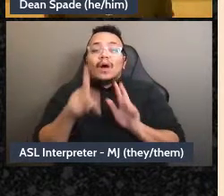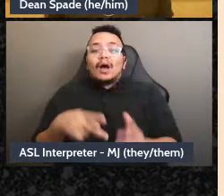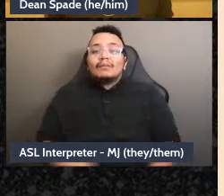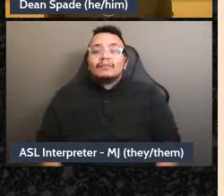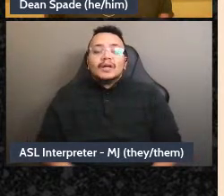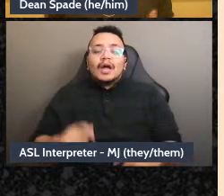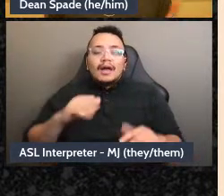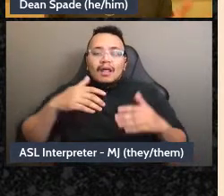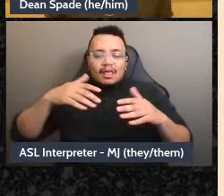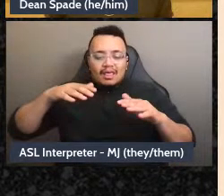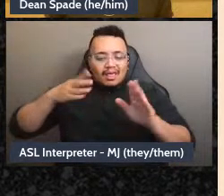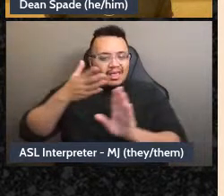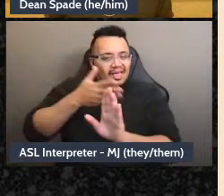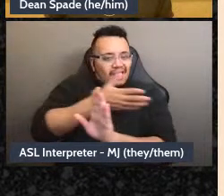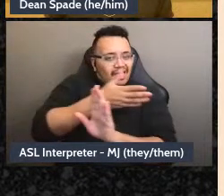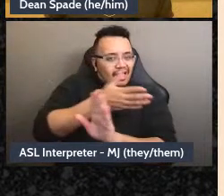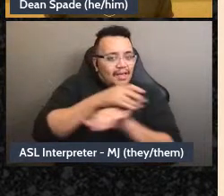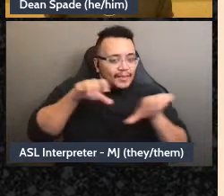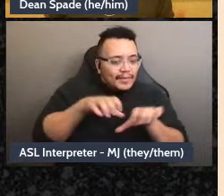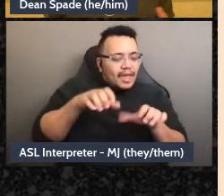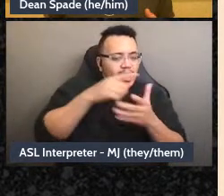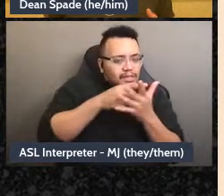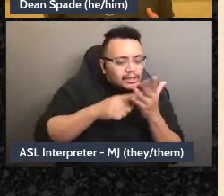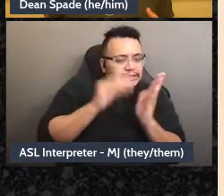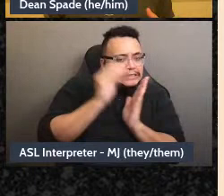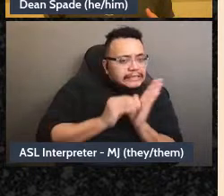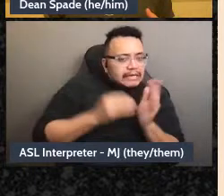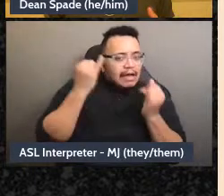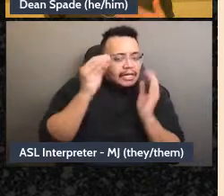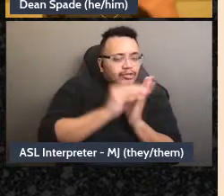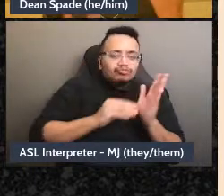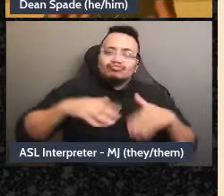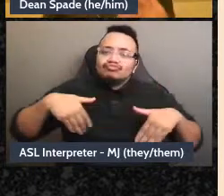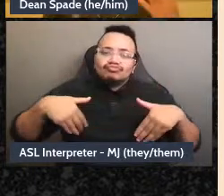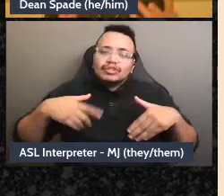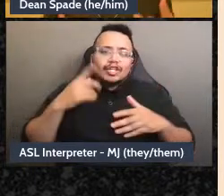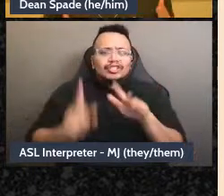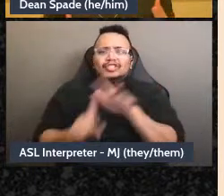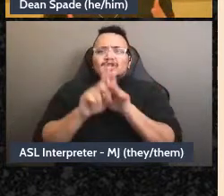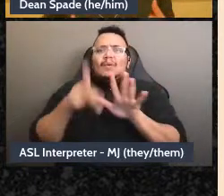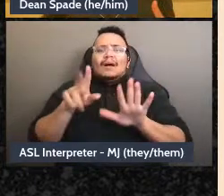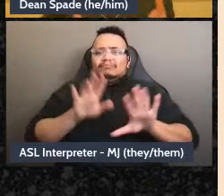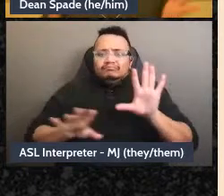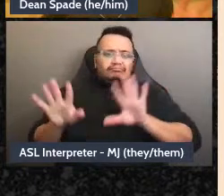think about what the meeting will be like or to give people something to think like here I'm-I'm